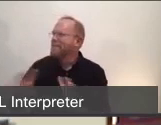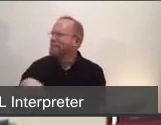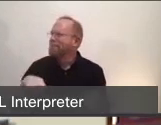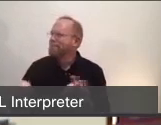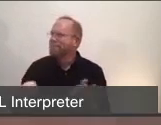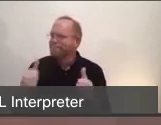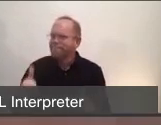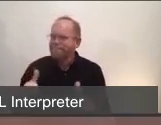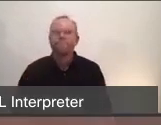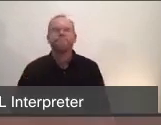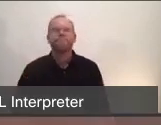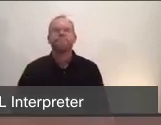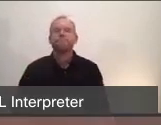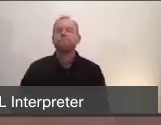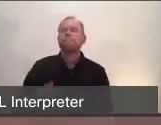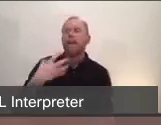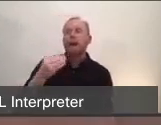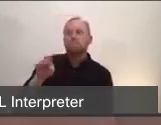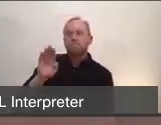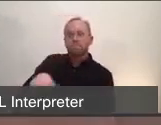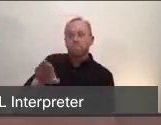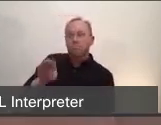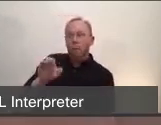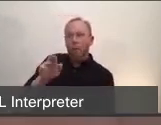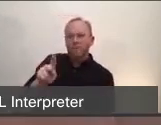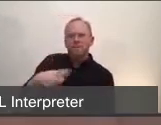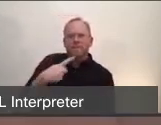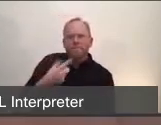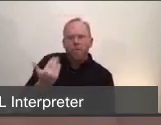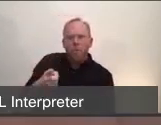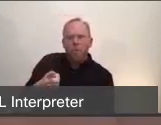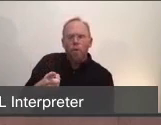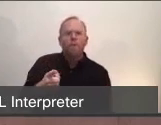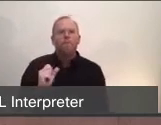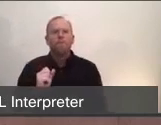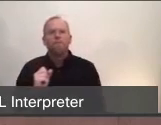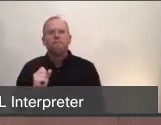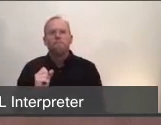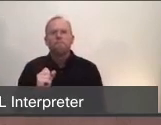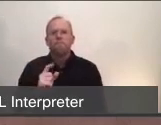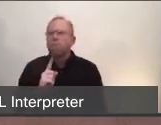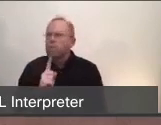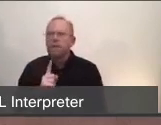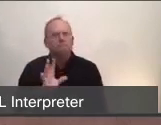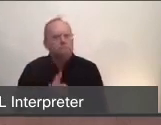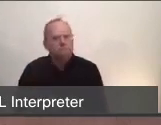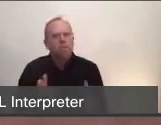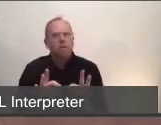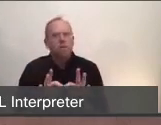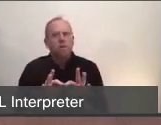Mark, you mentioned during your earlier remarks efforts to really keep our EMS personnel safe